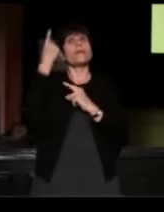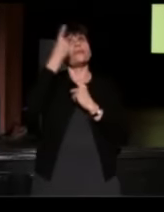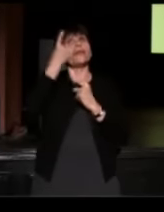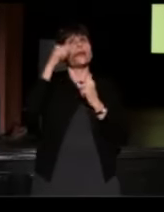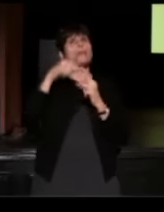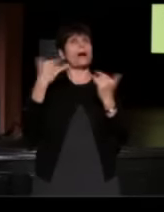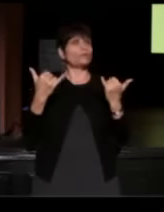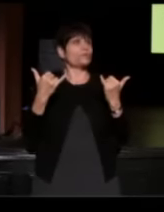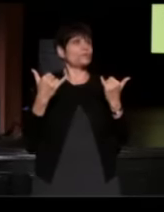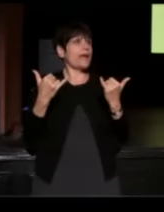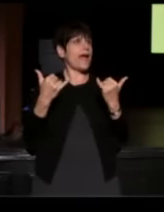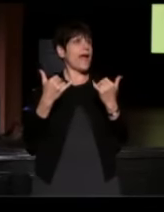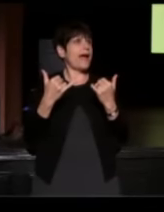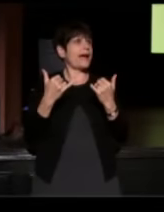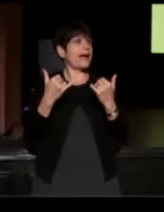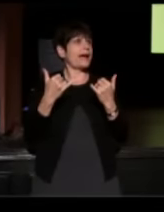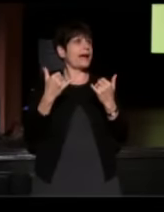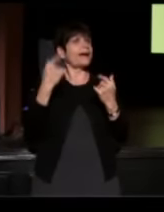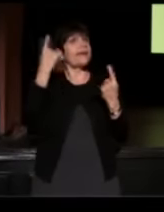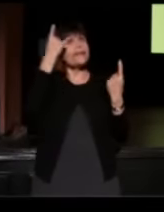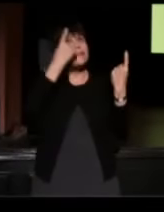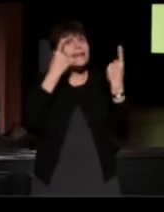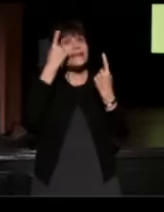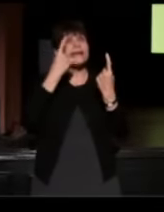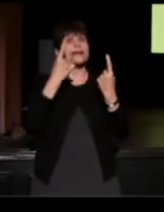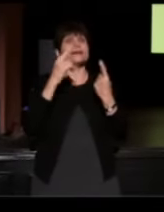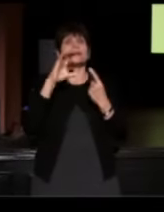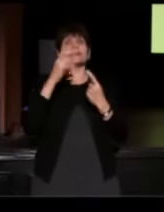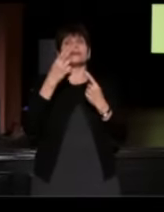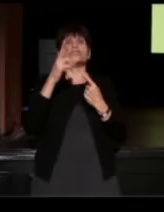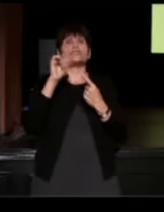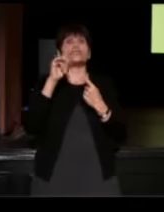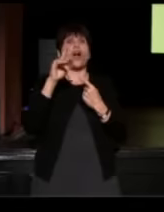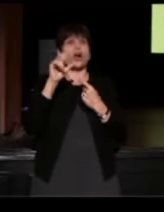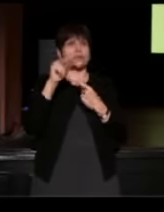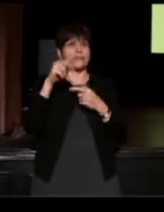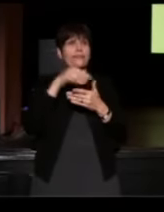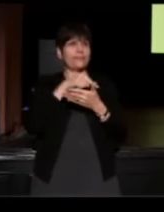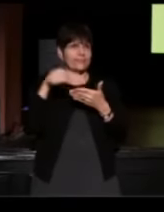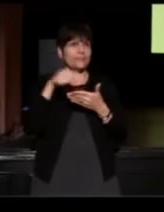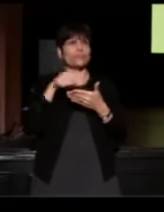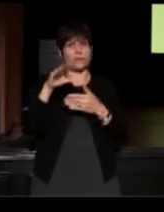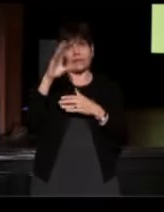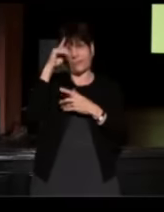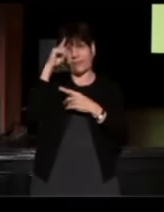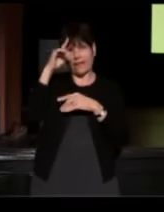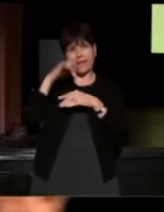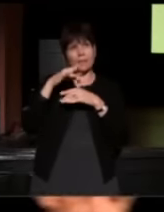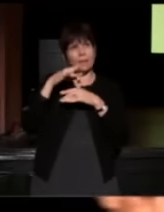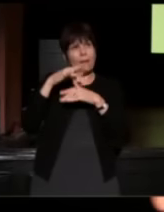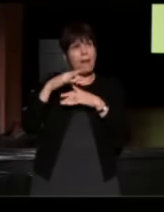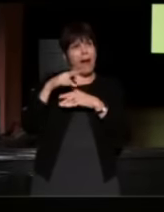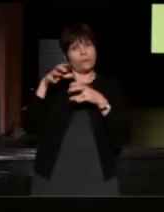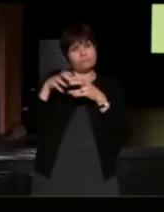We're all thinking obviously about Charleston this week, and I want to play the story that we played on the air